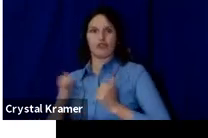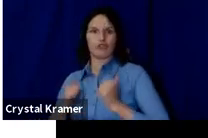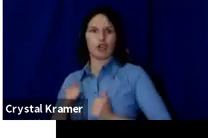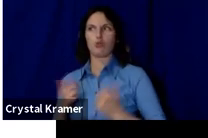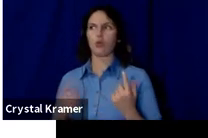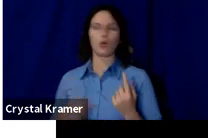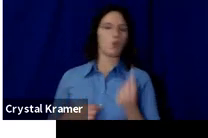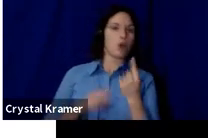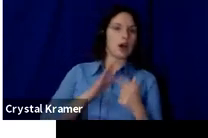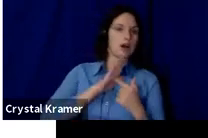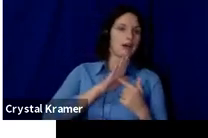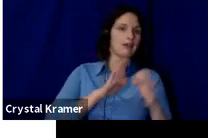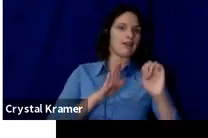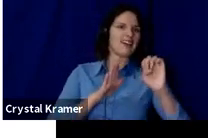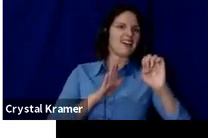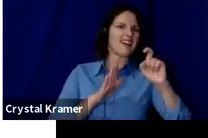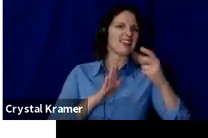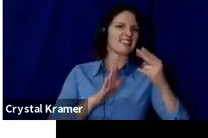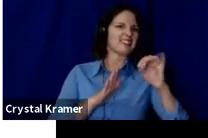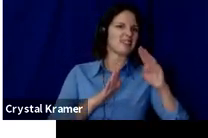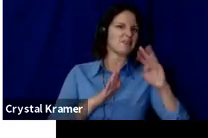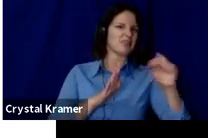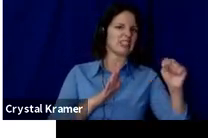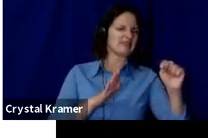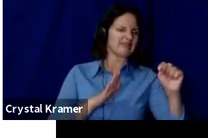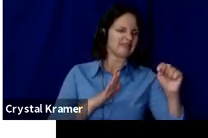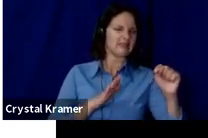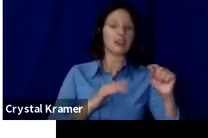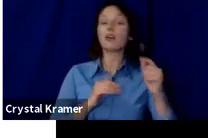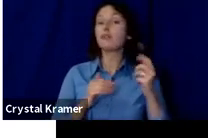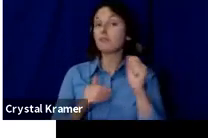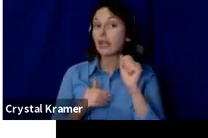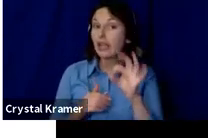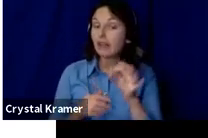But if you let's say are a writer who publishes new content every month or an illustrator